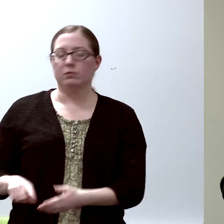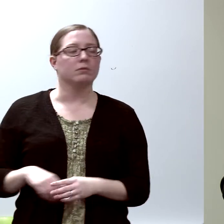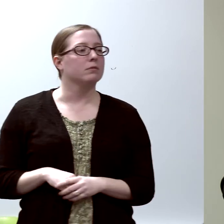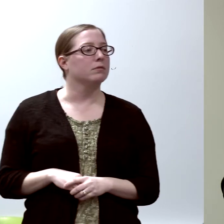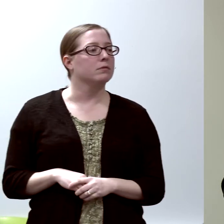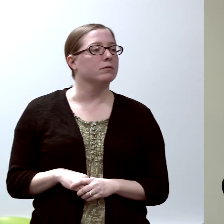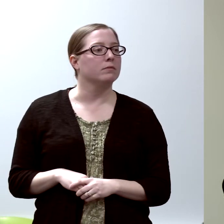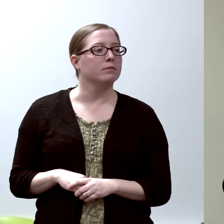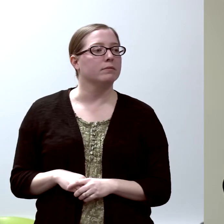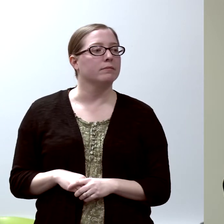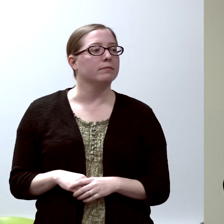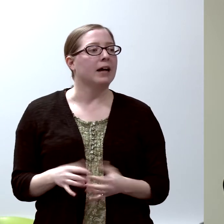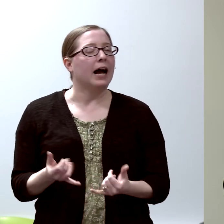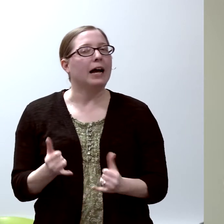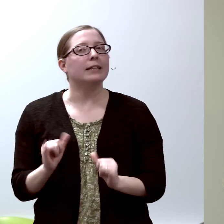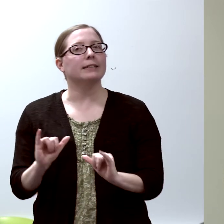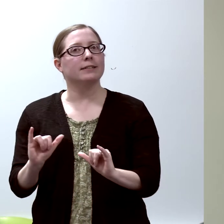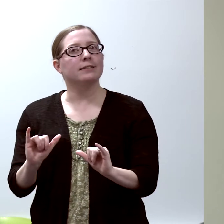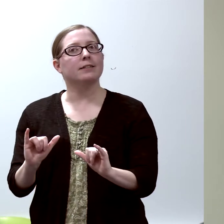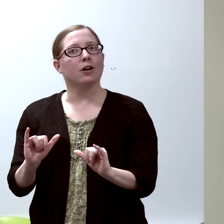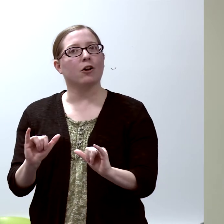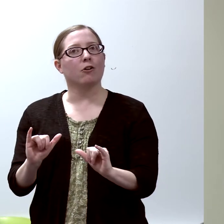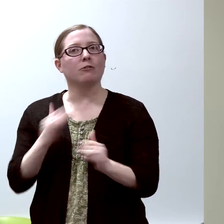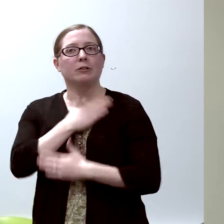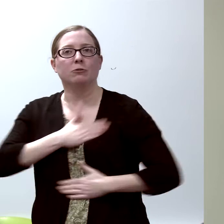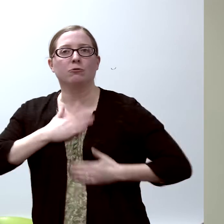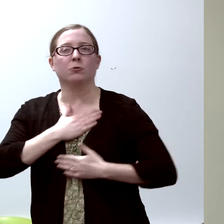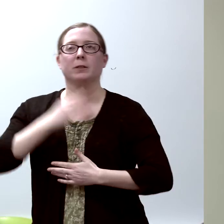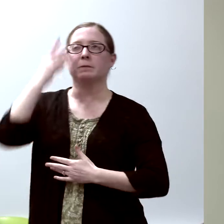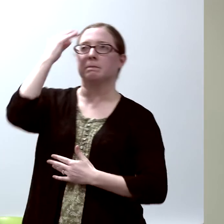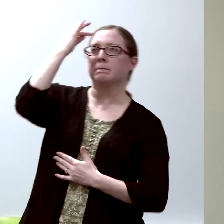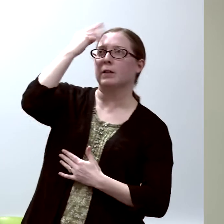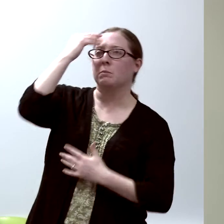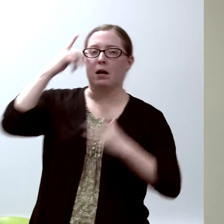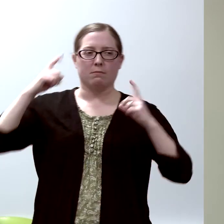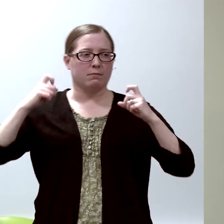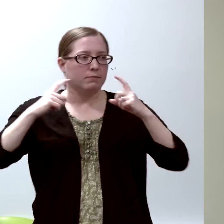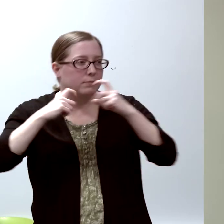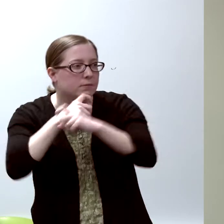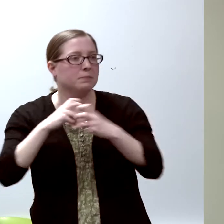and I still liked thinking about really complex problems.